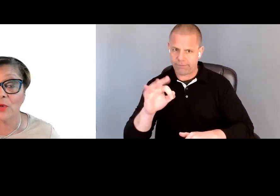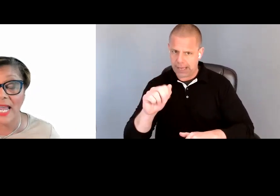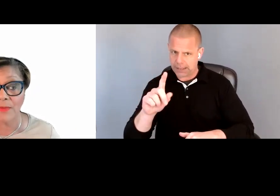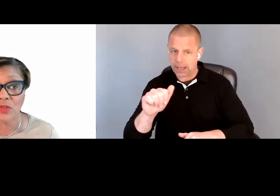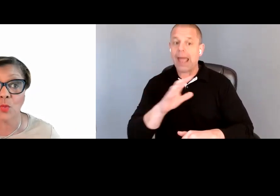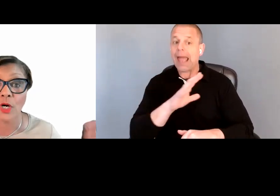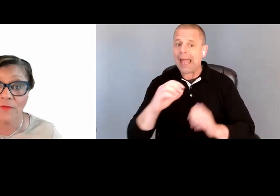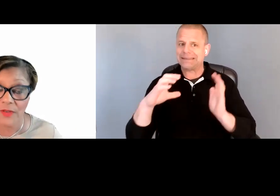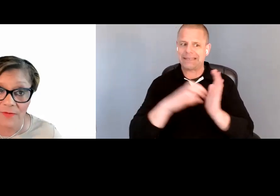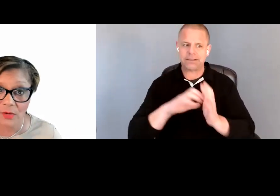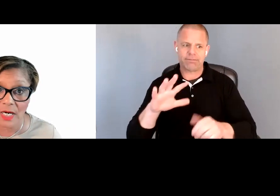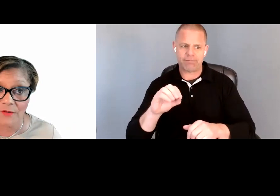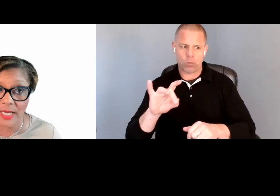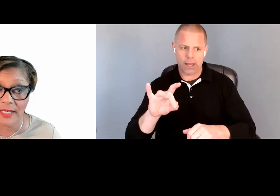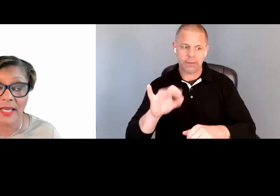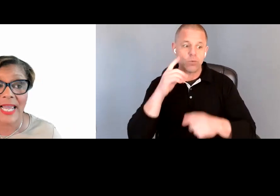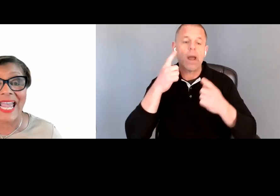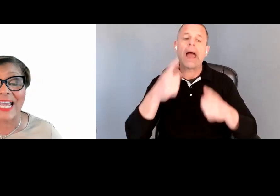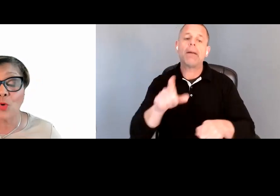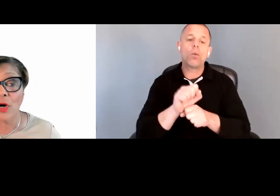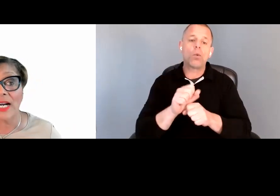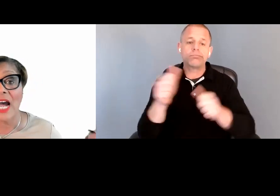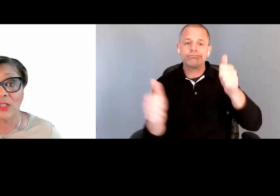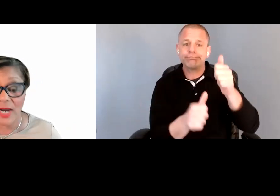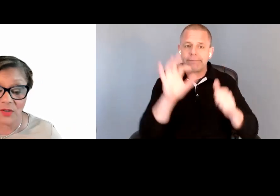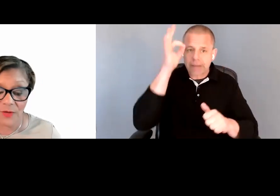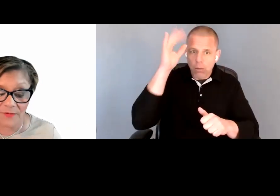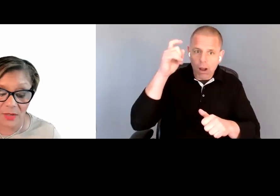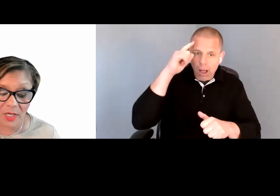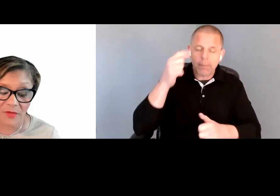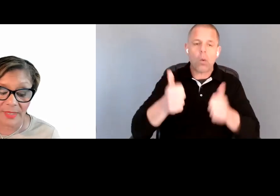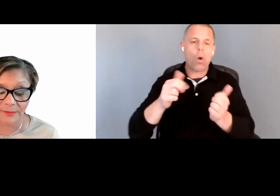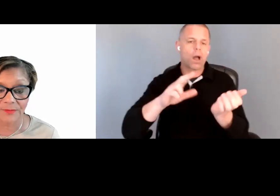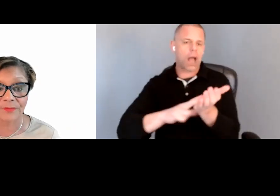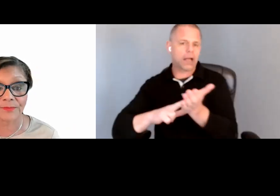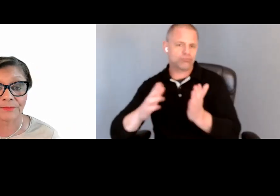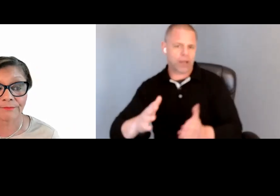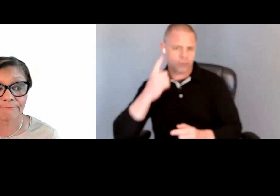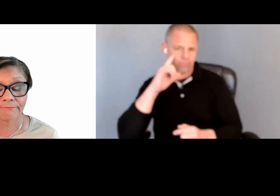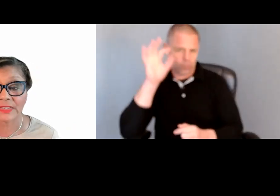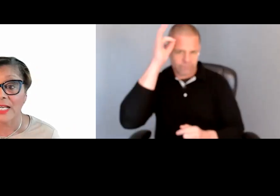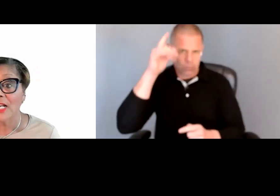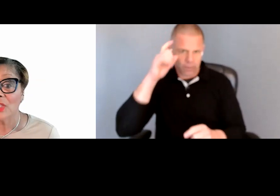if you happen to work for the federal government or a contractor for the federal government.